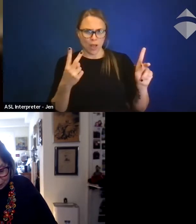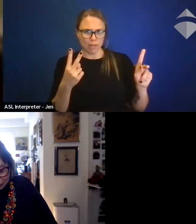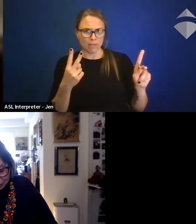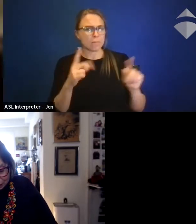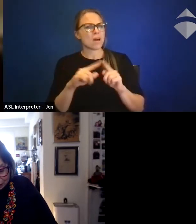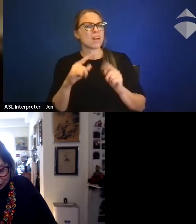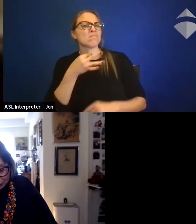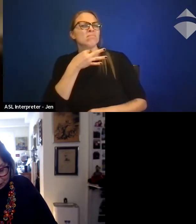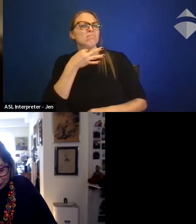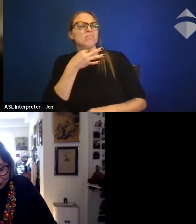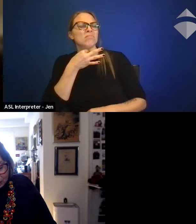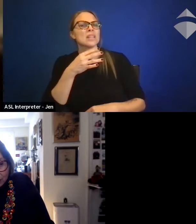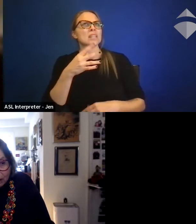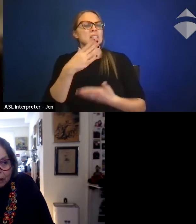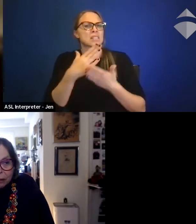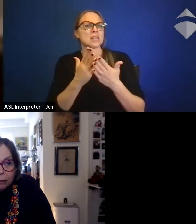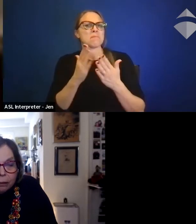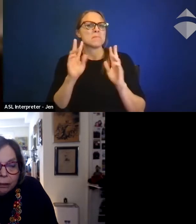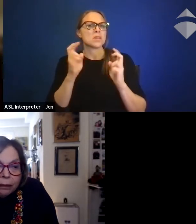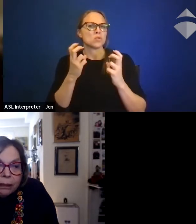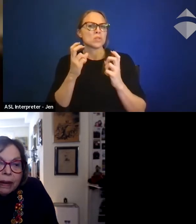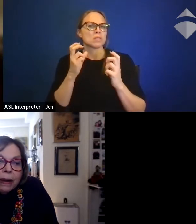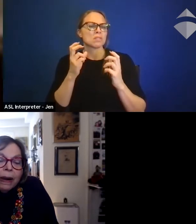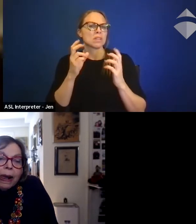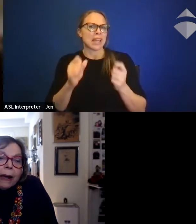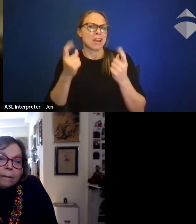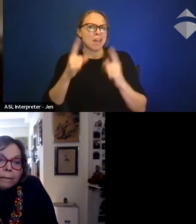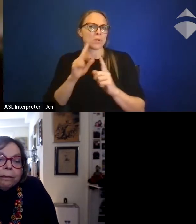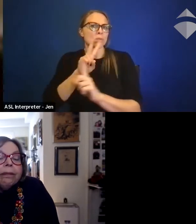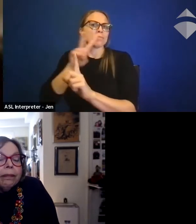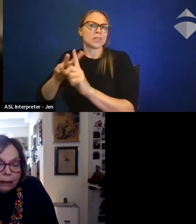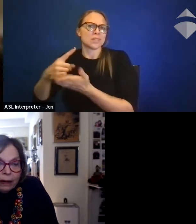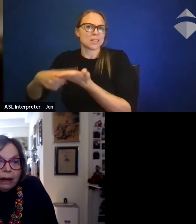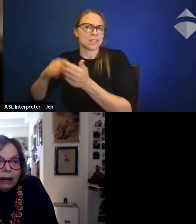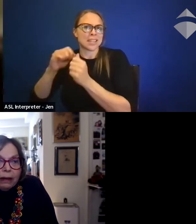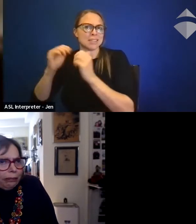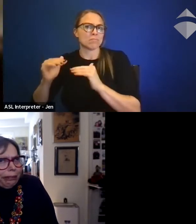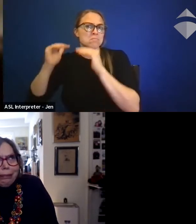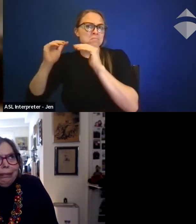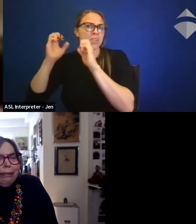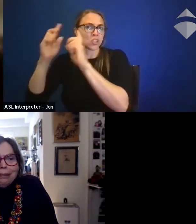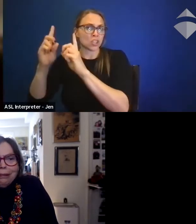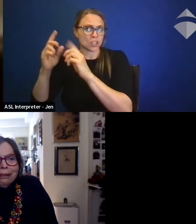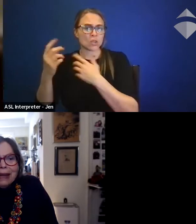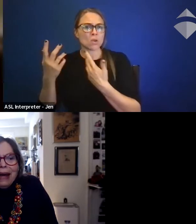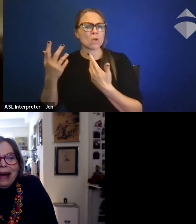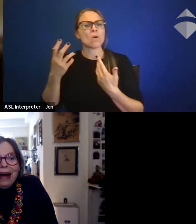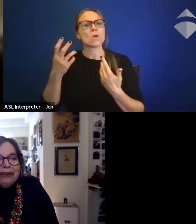I could see some of these issues are equally as applicable in higher ed or do you think there's another layer or a-